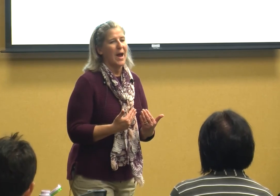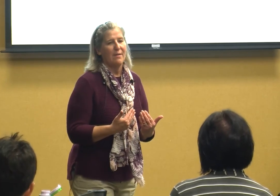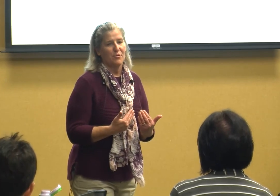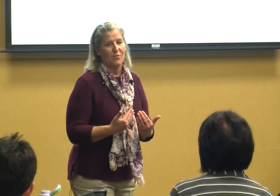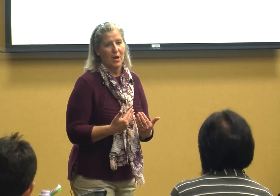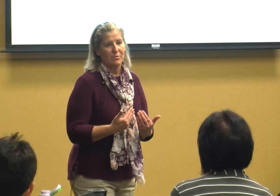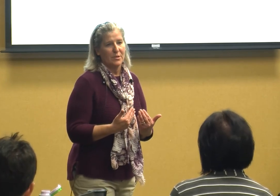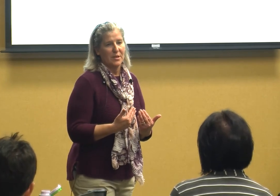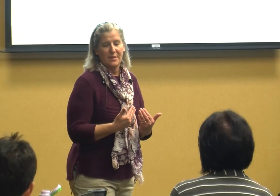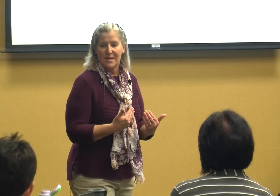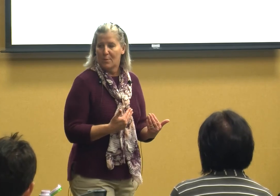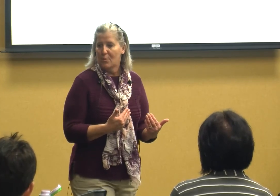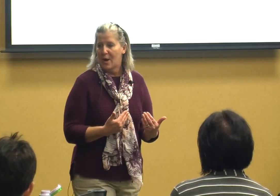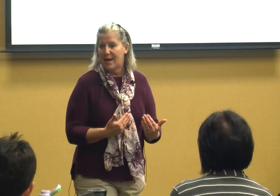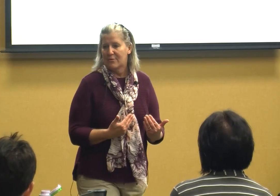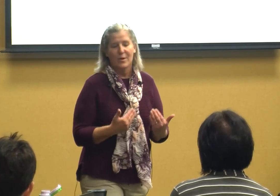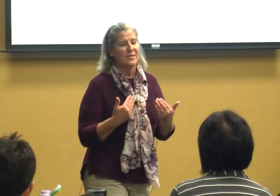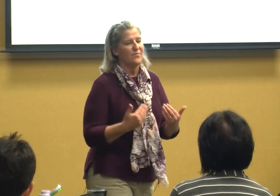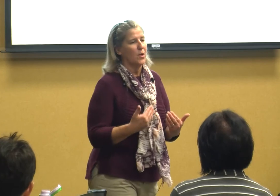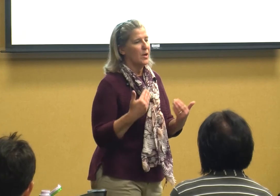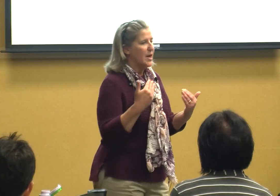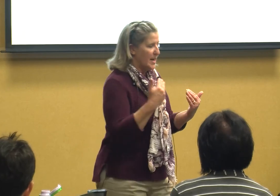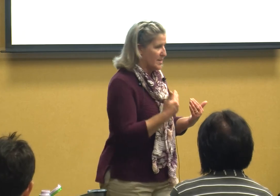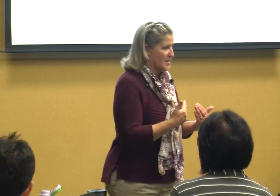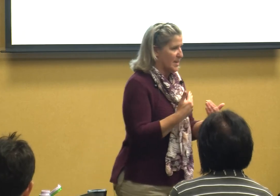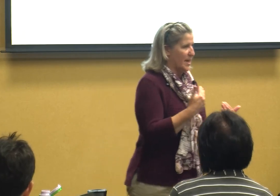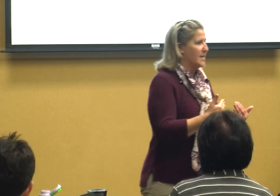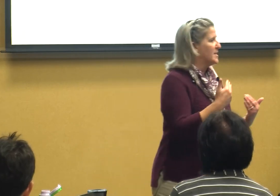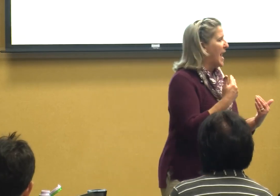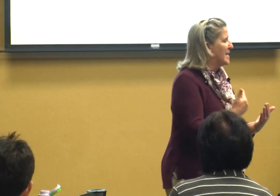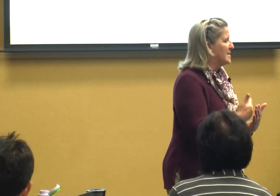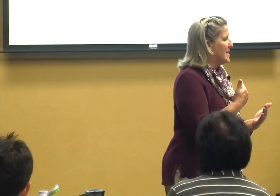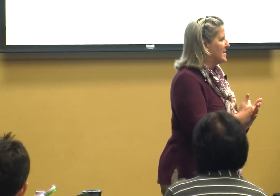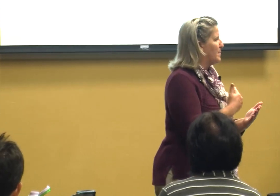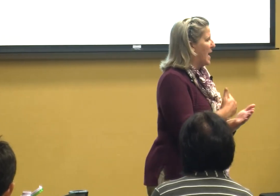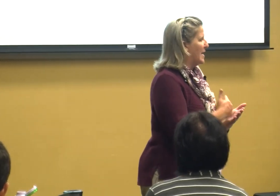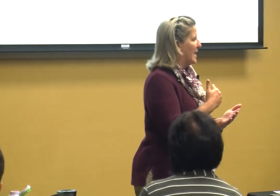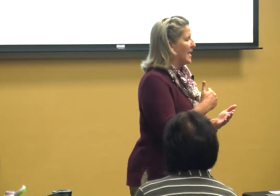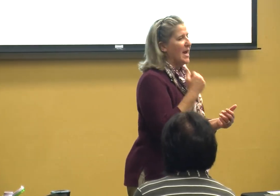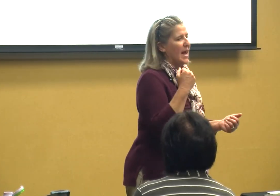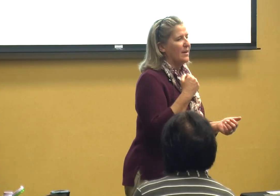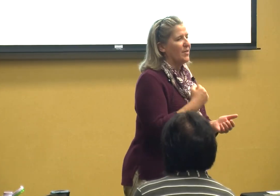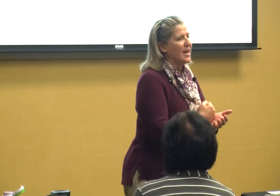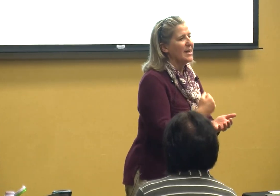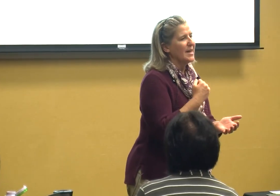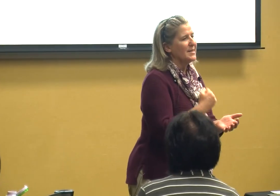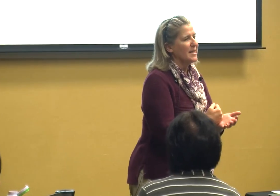after folks that's what we're after is vote is kids anticipating and if they can anticipate